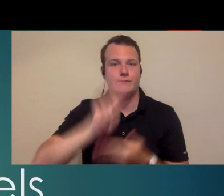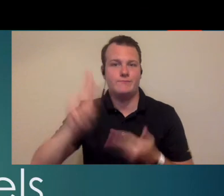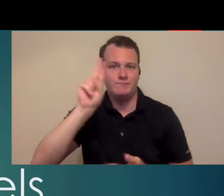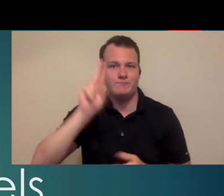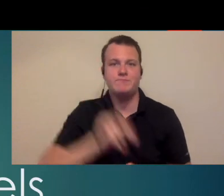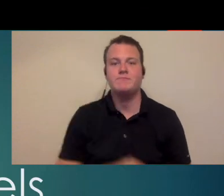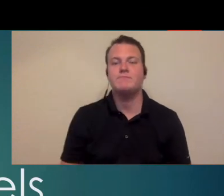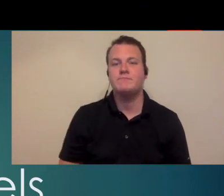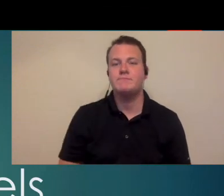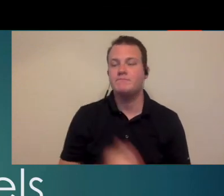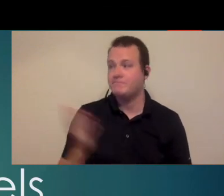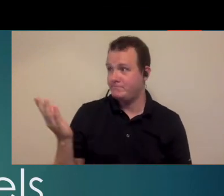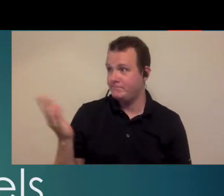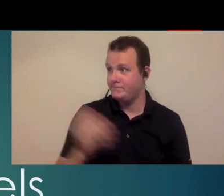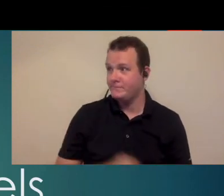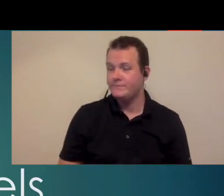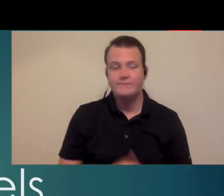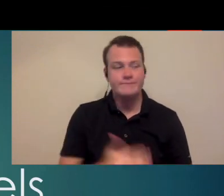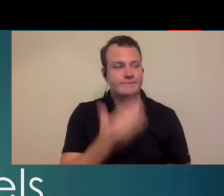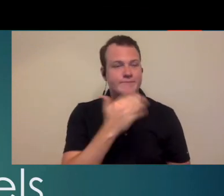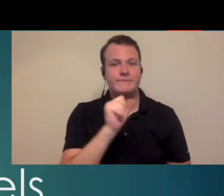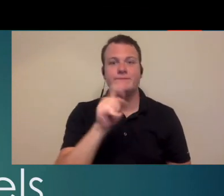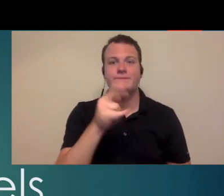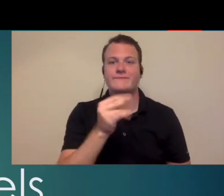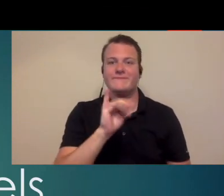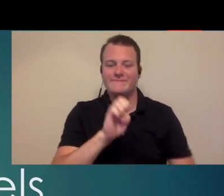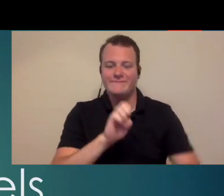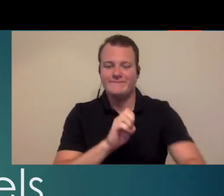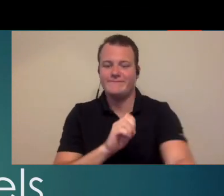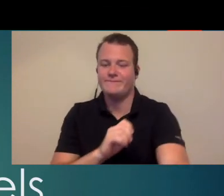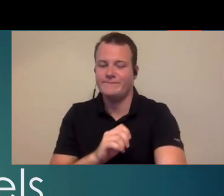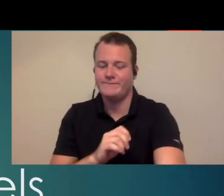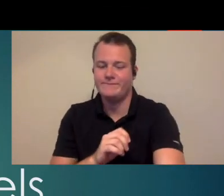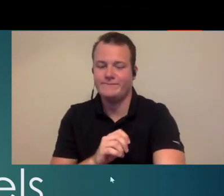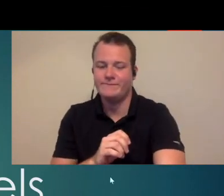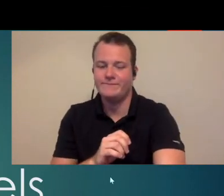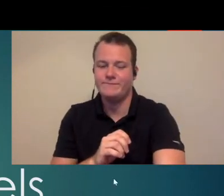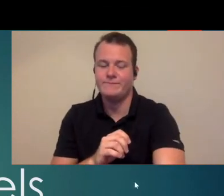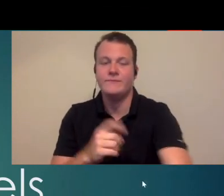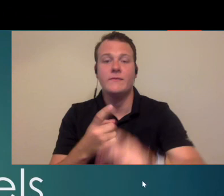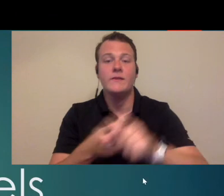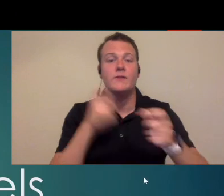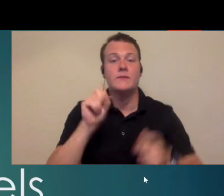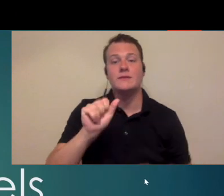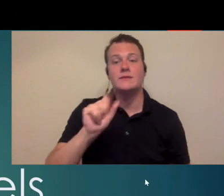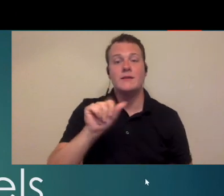Gallaudet University Kate thank you Stephanie on behalf of the SATA board I